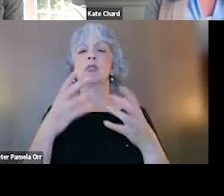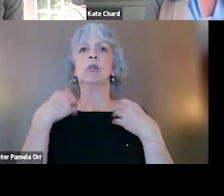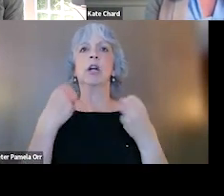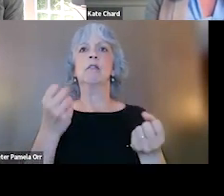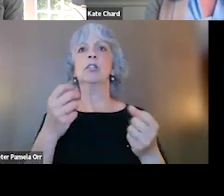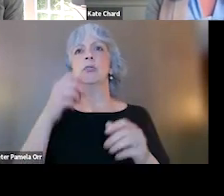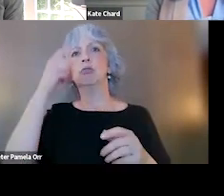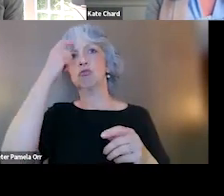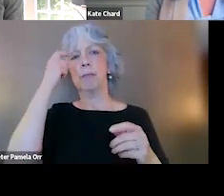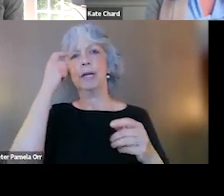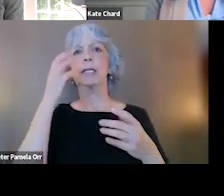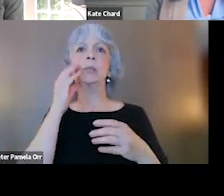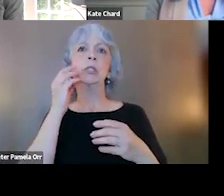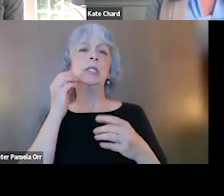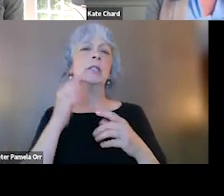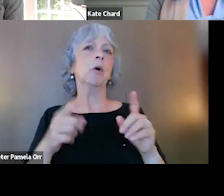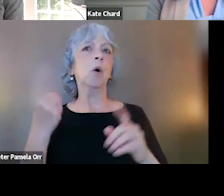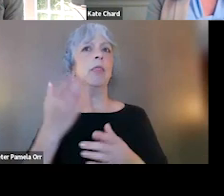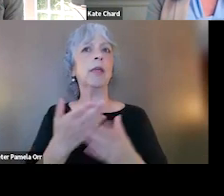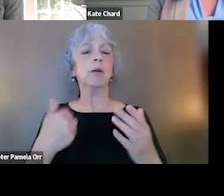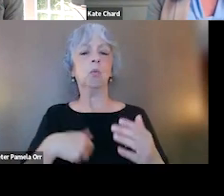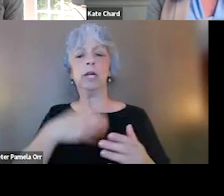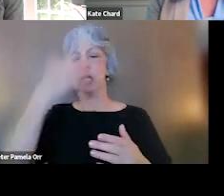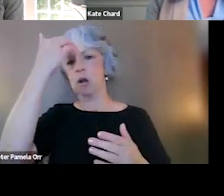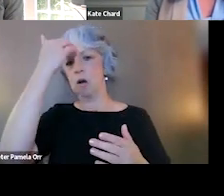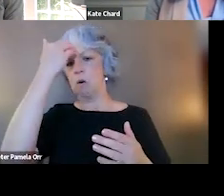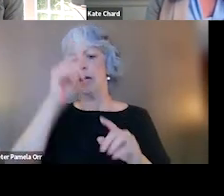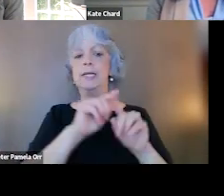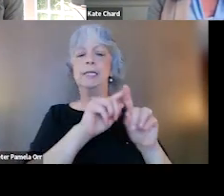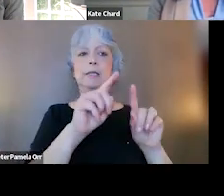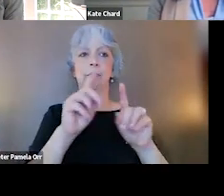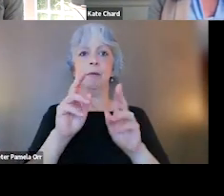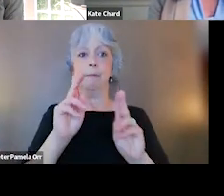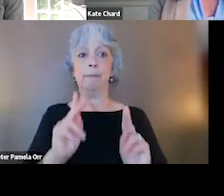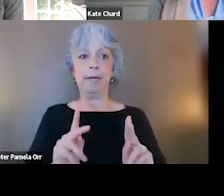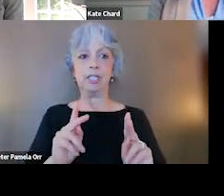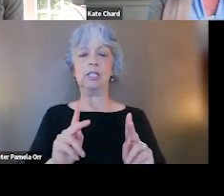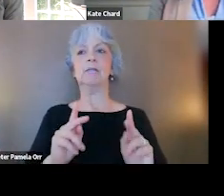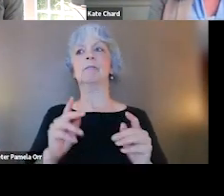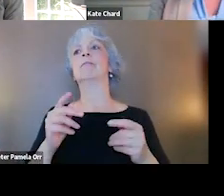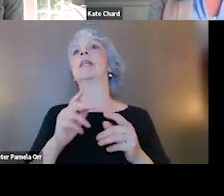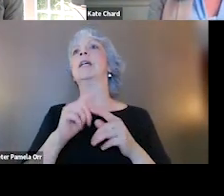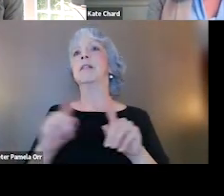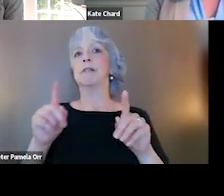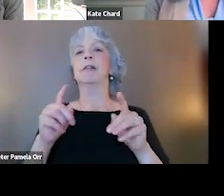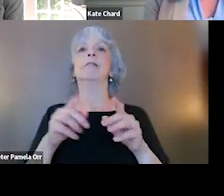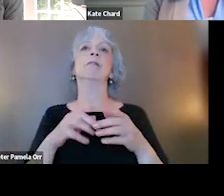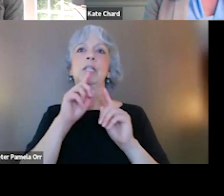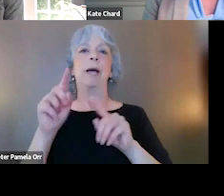I think one of the things that we know is that different patients respond differently because of the biological model of PTSD.